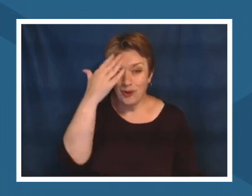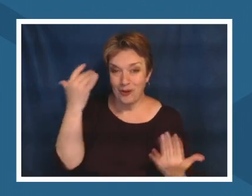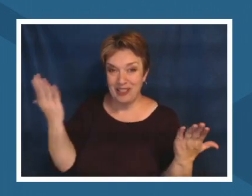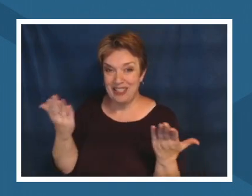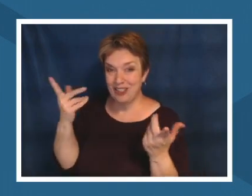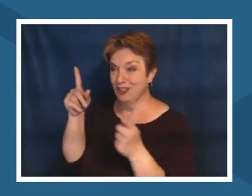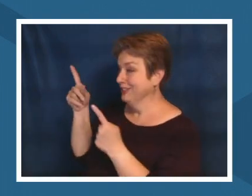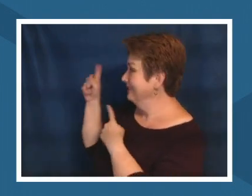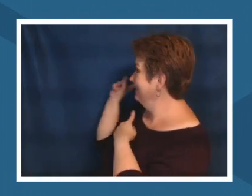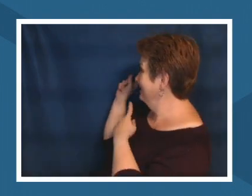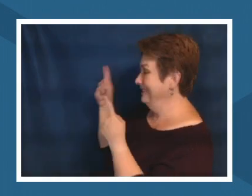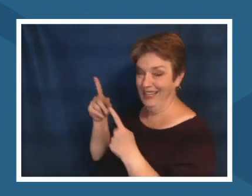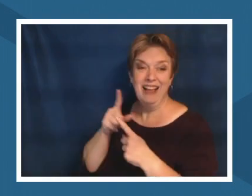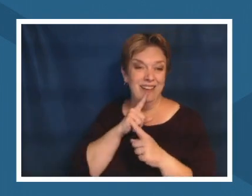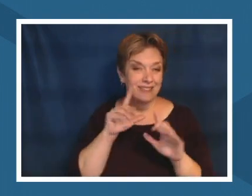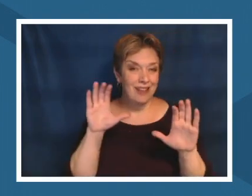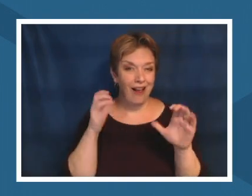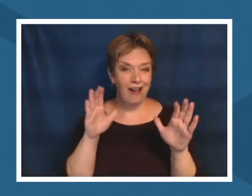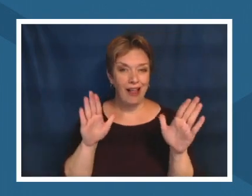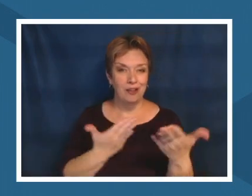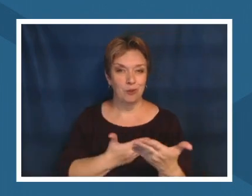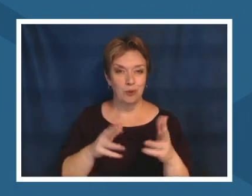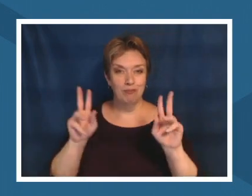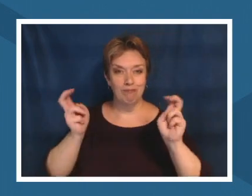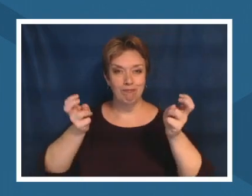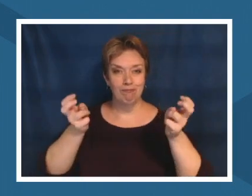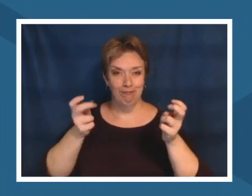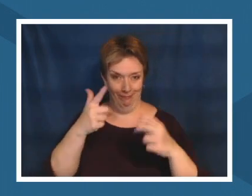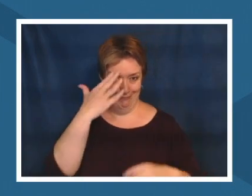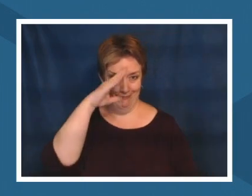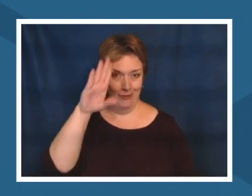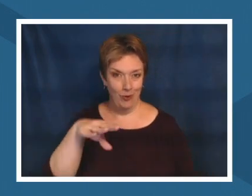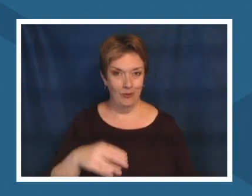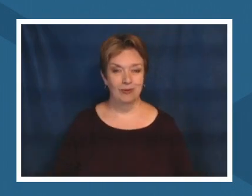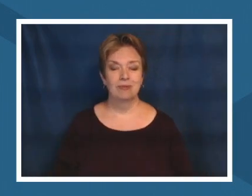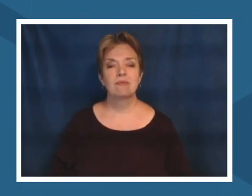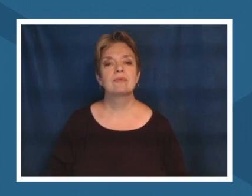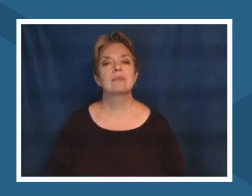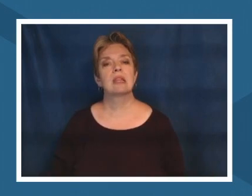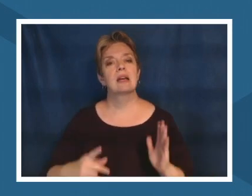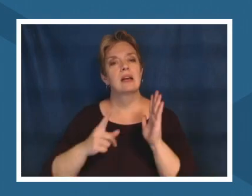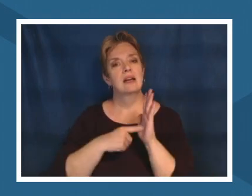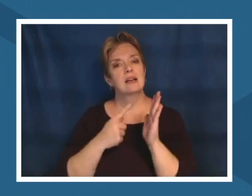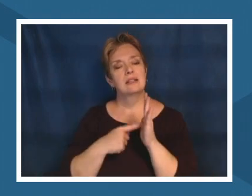we have to look at some worldview issues we gotta look in the mirror a little bit